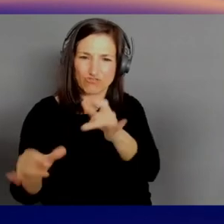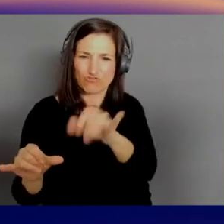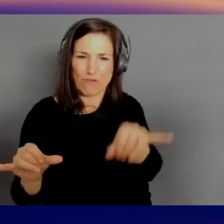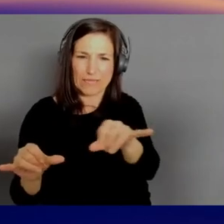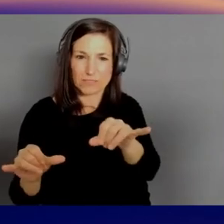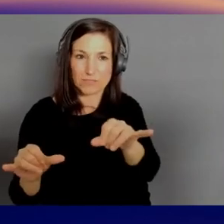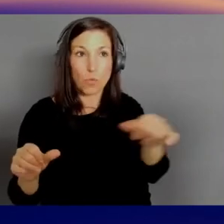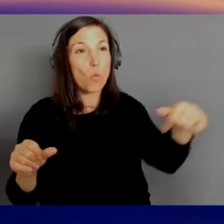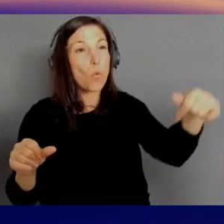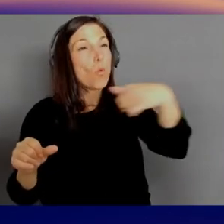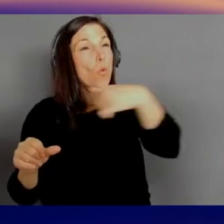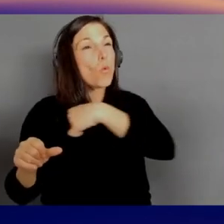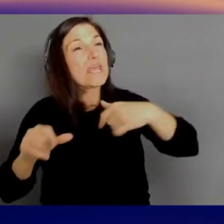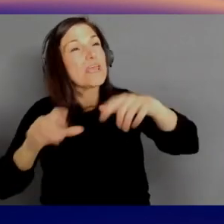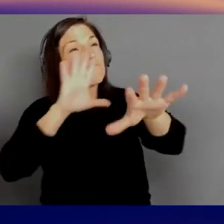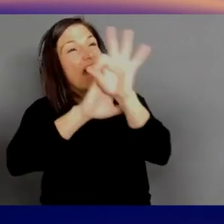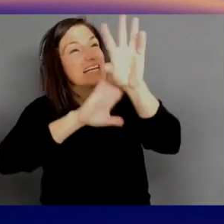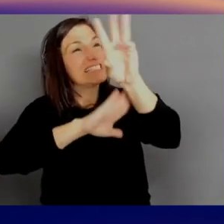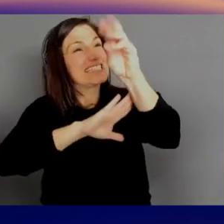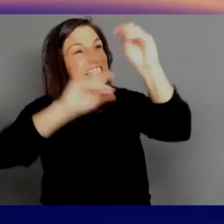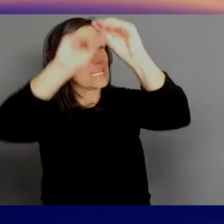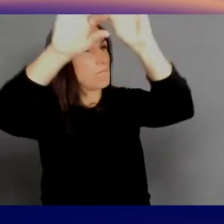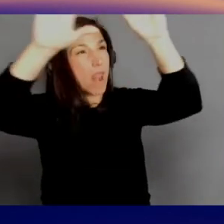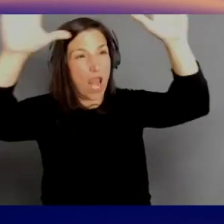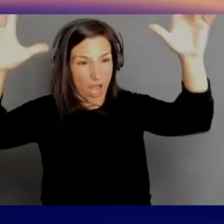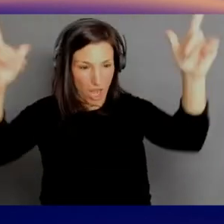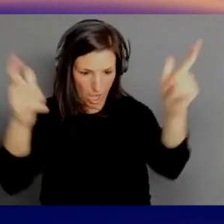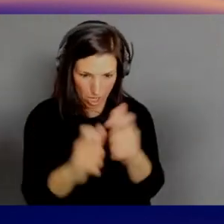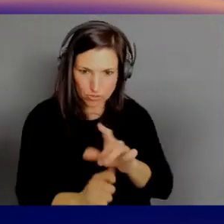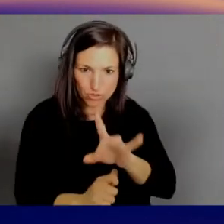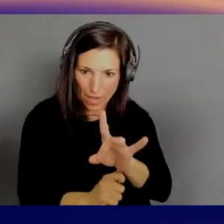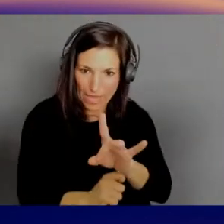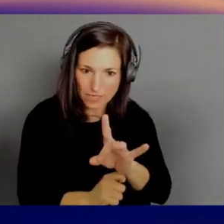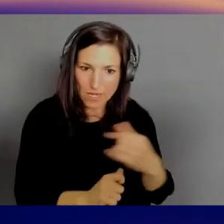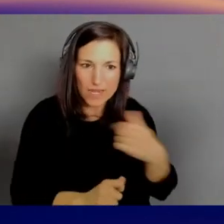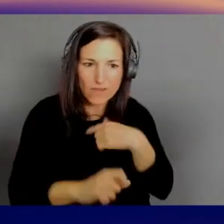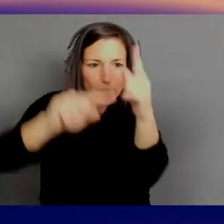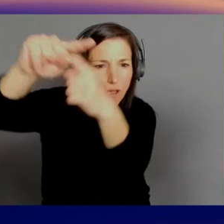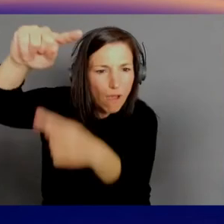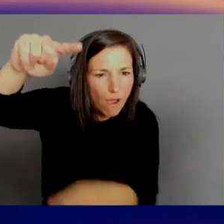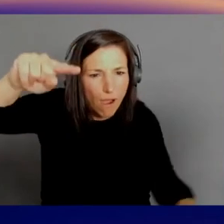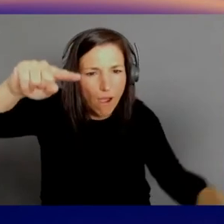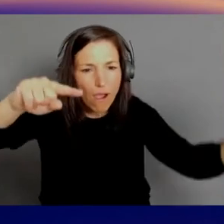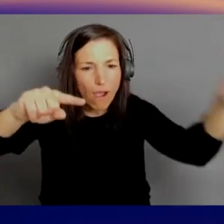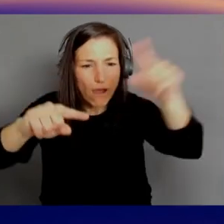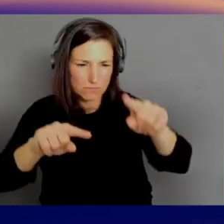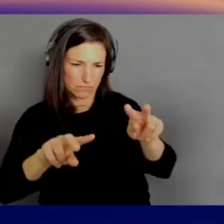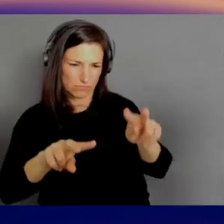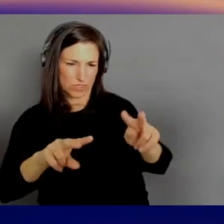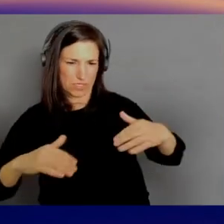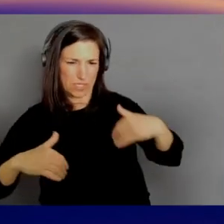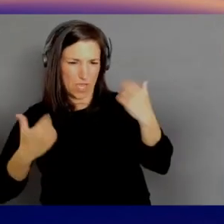they go like "What?" [Steve] Oh yeah, right, I've got the- So if you look at, these are actually industry trends.